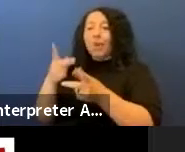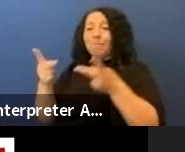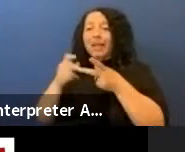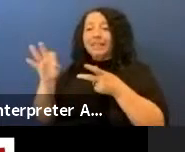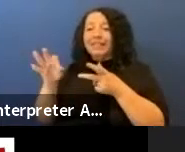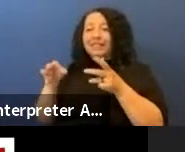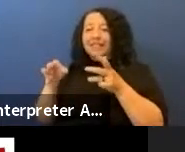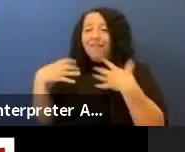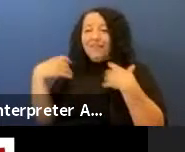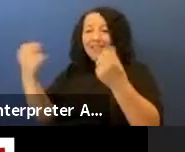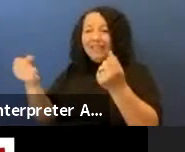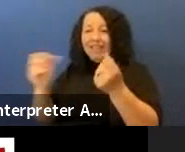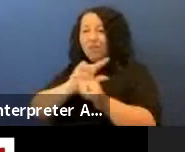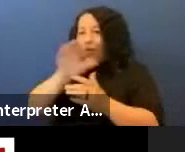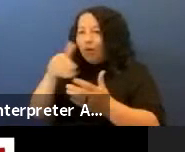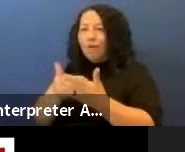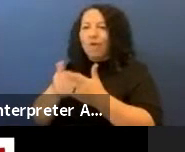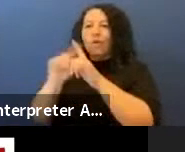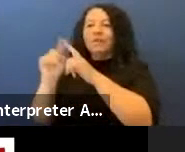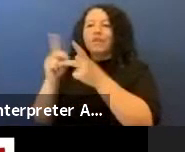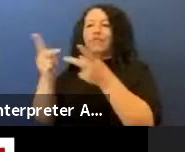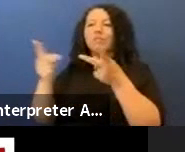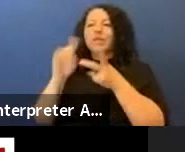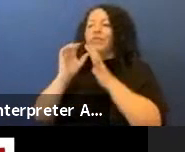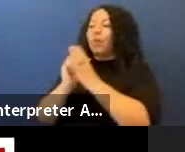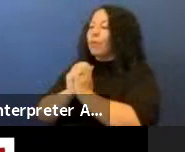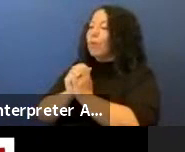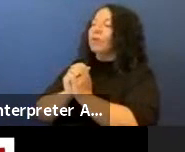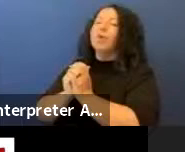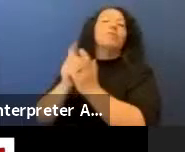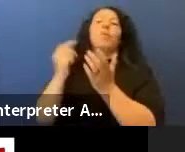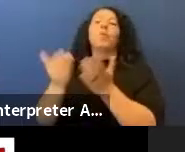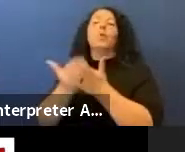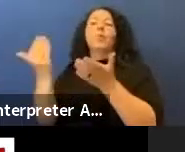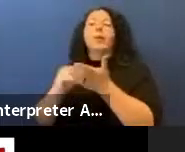as I said they're all sites for worship and renewal. Concho is also